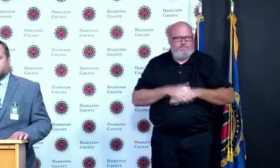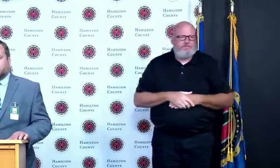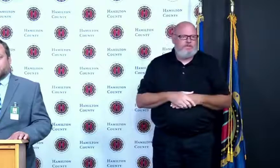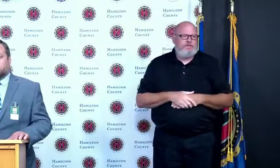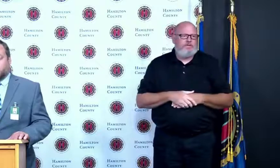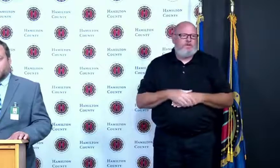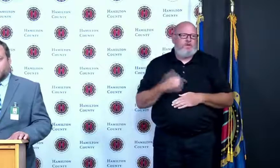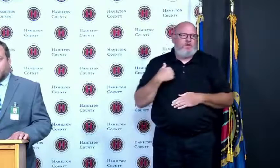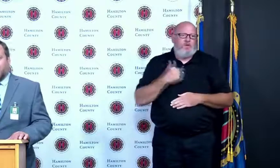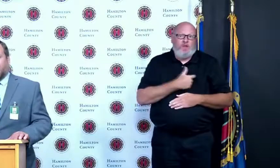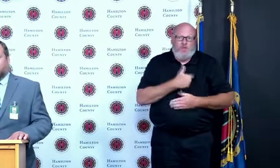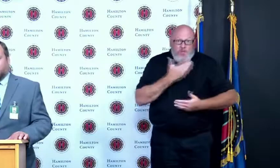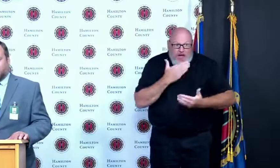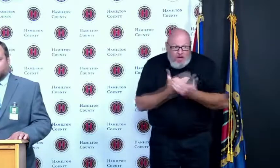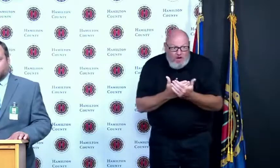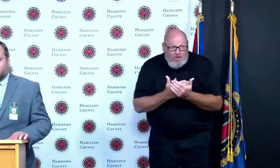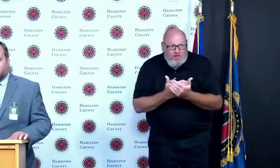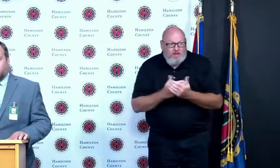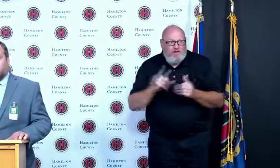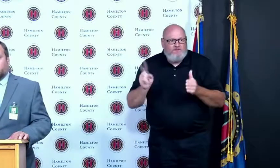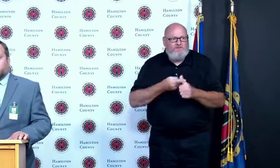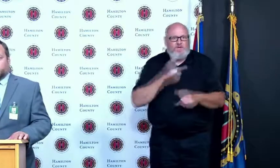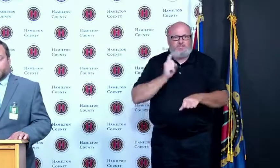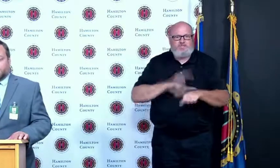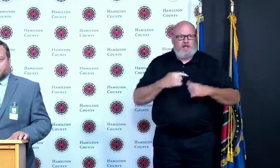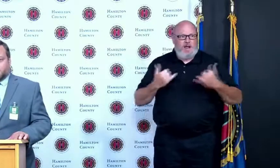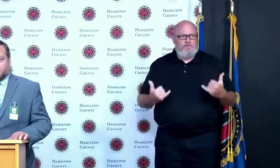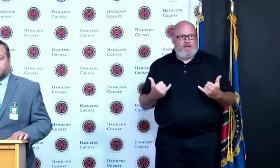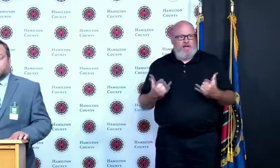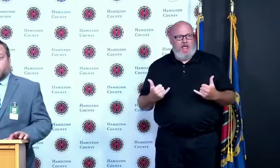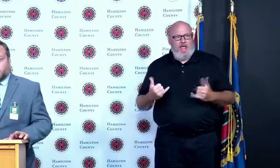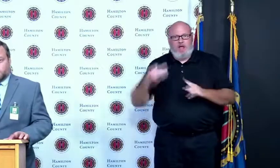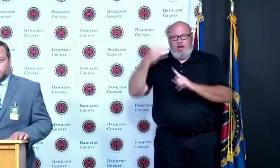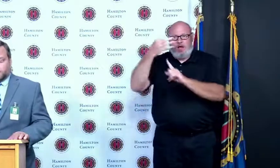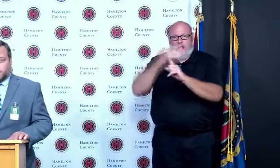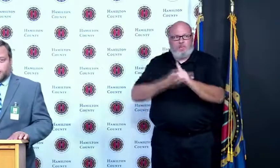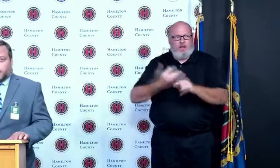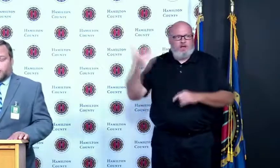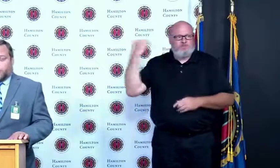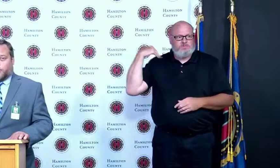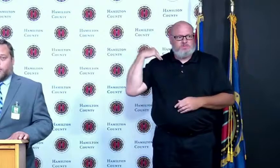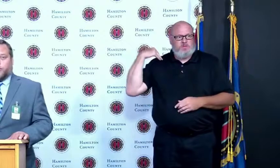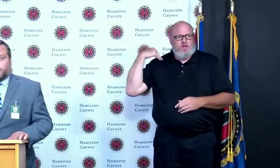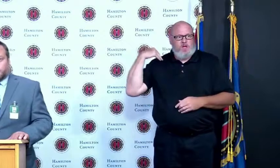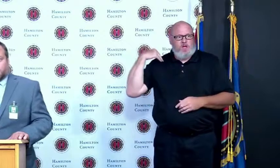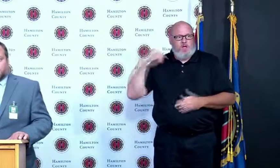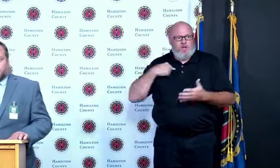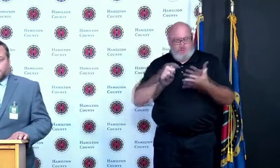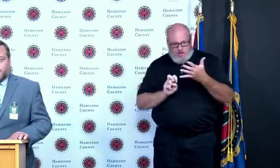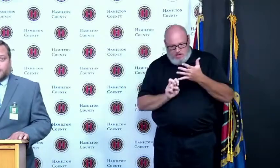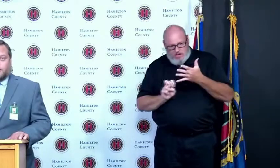since October eight months ago we transitioned to orange we are no longer considered a county with